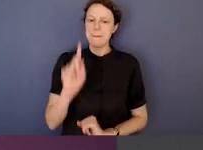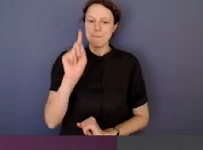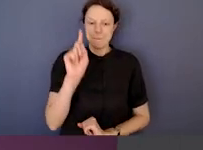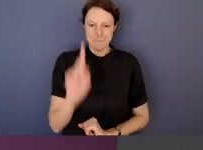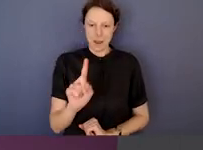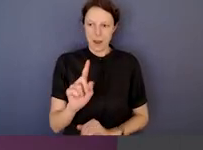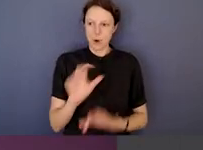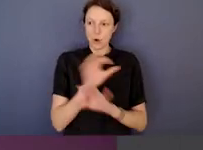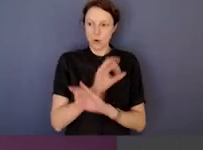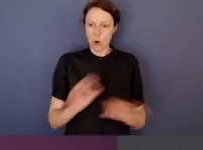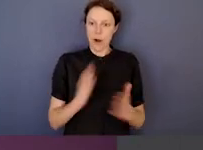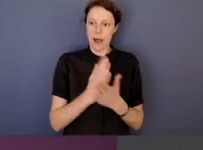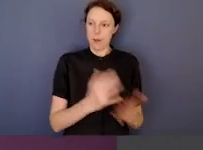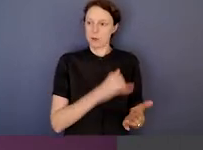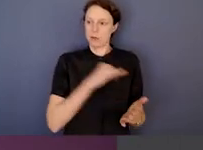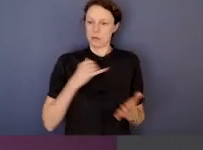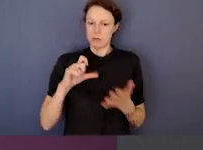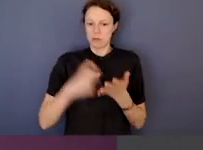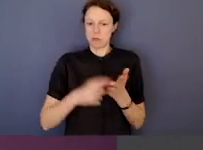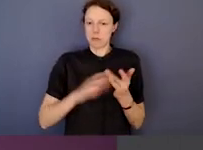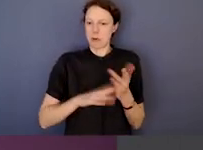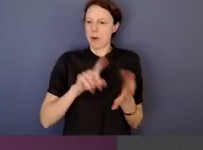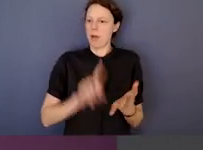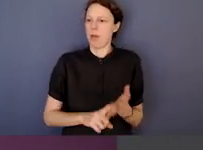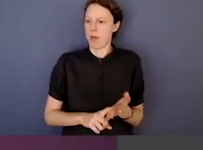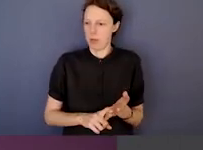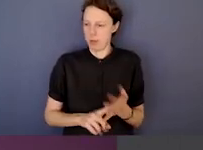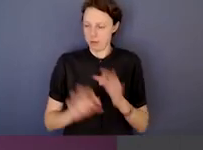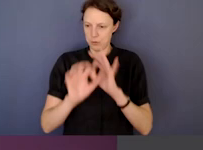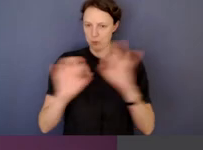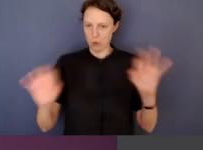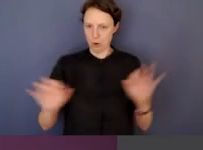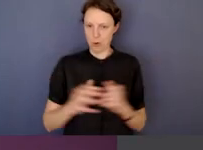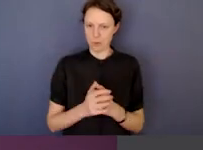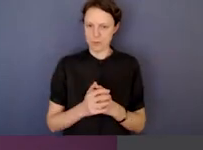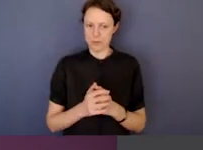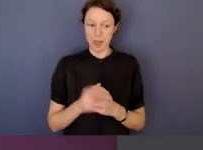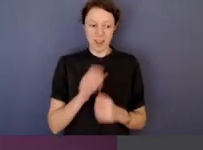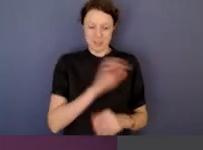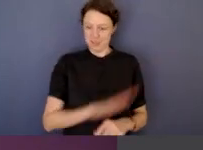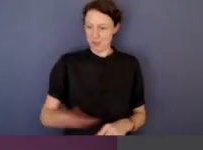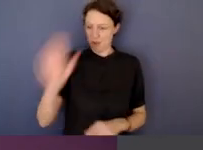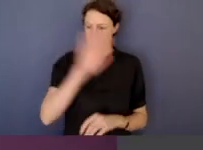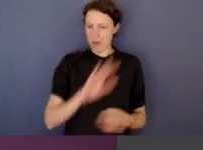but it falls short of the criminal threshold. Now, the fact that there are so many different definitions